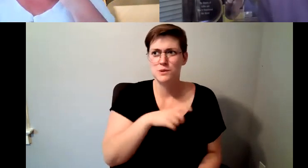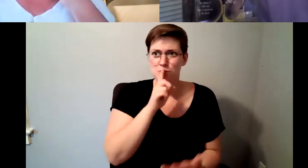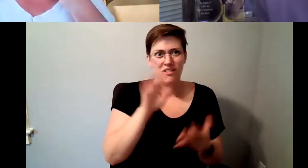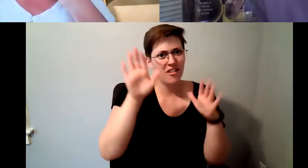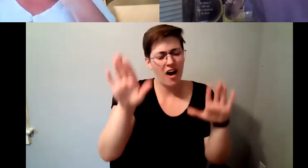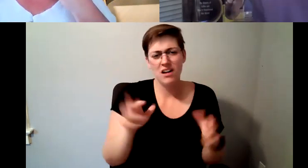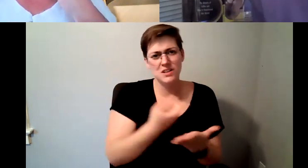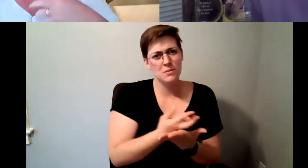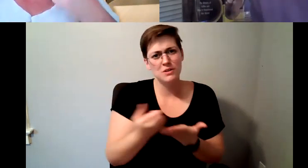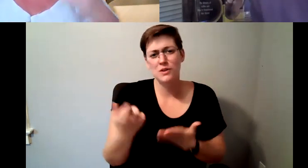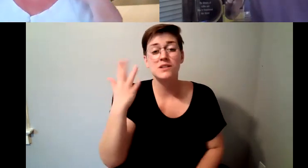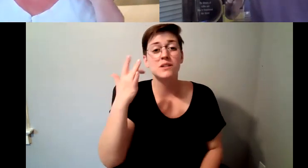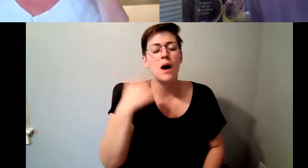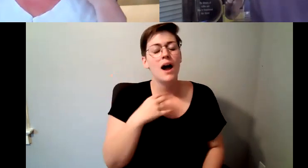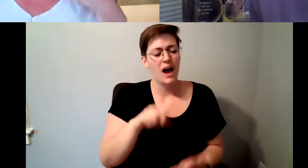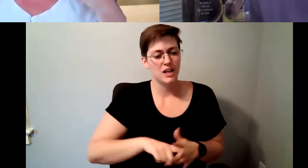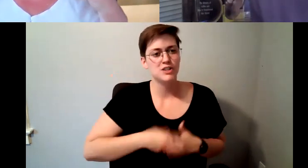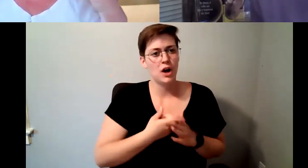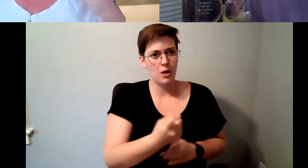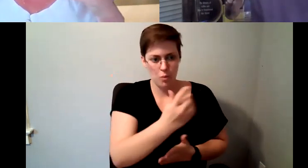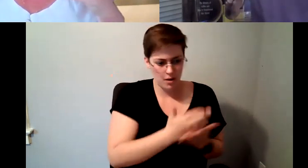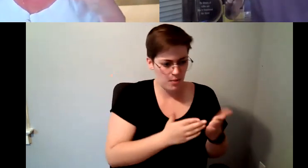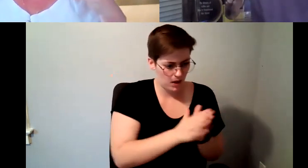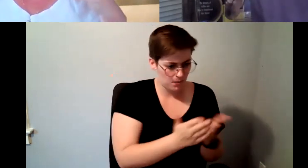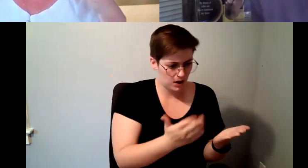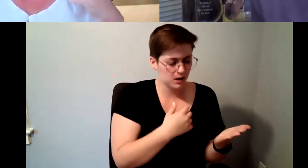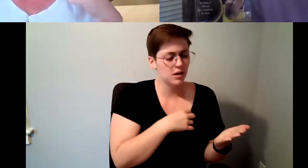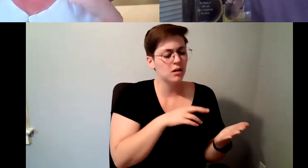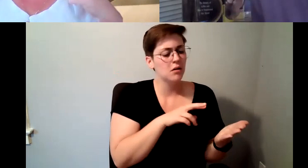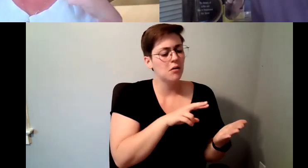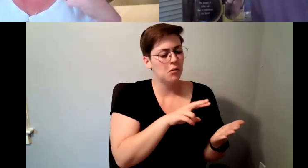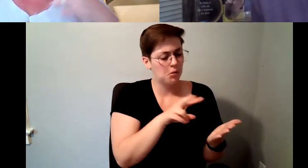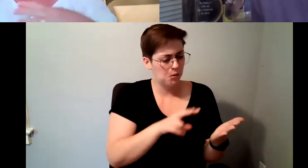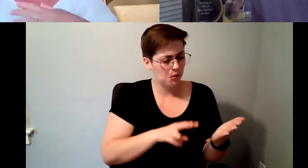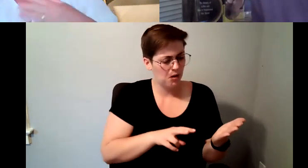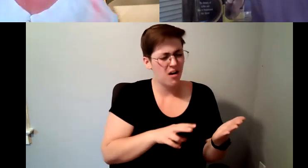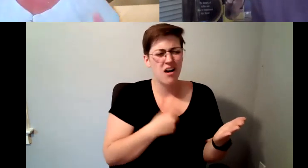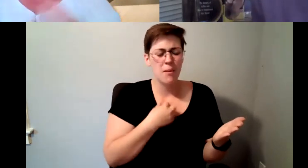book and you end up developing additional questions and then you wonder if they'll be